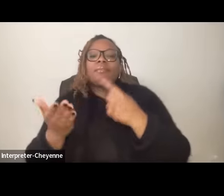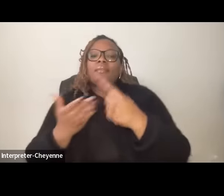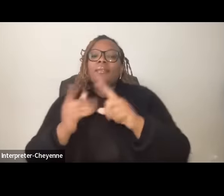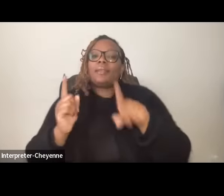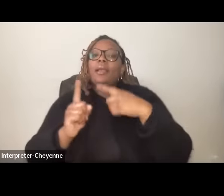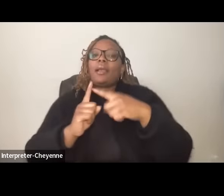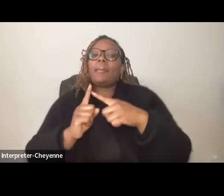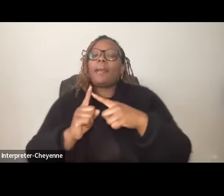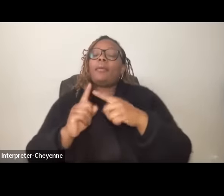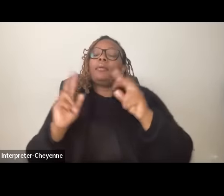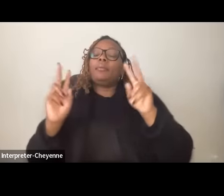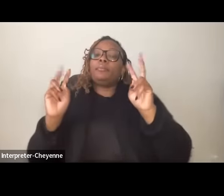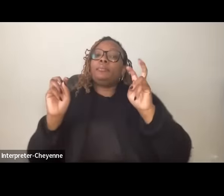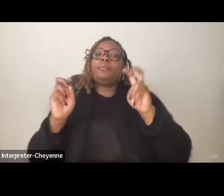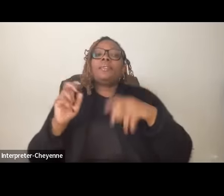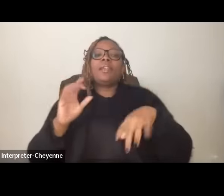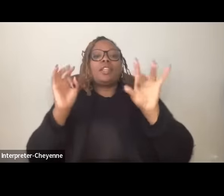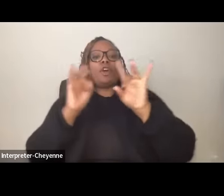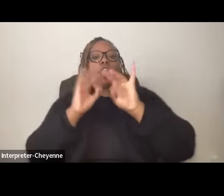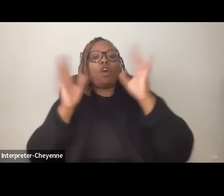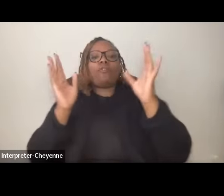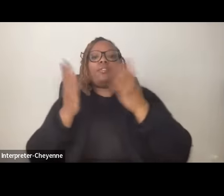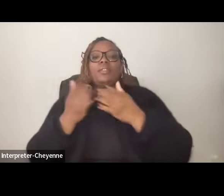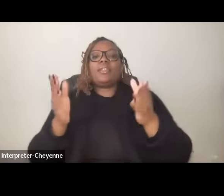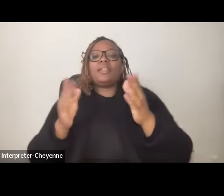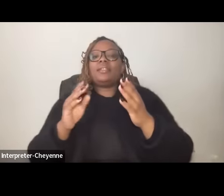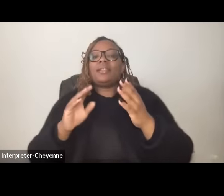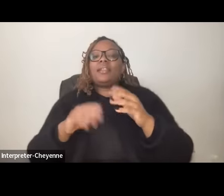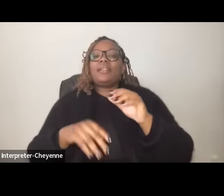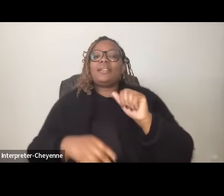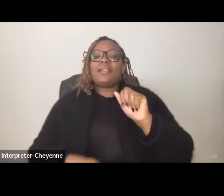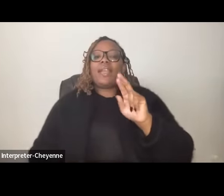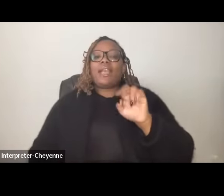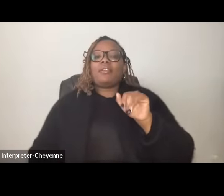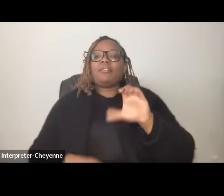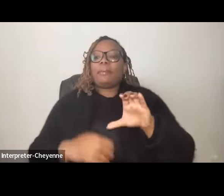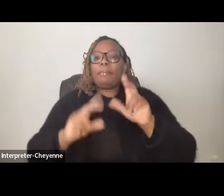unquote the atrocities against the native Arab inhabitants and the dispossession of Arab homes